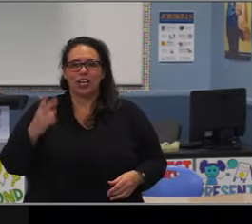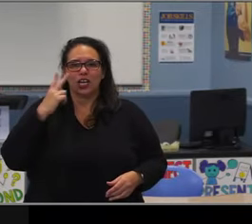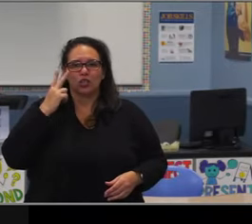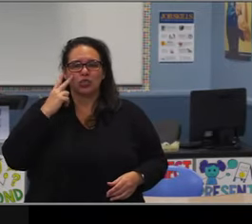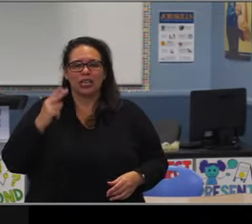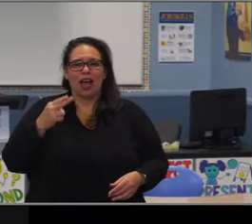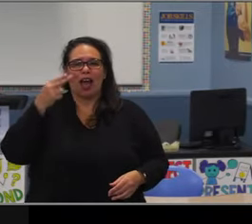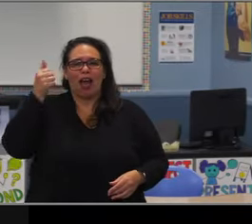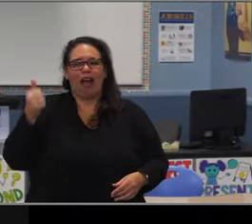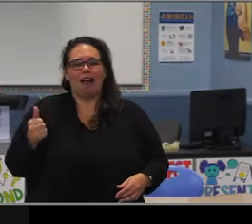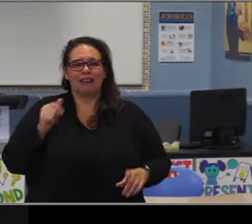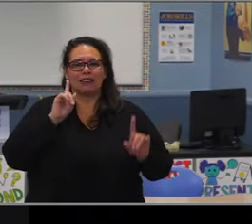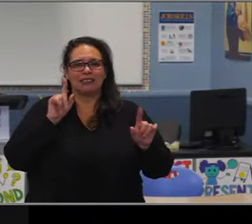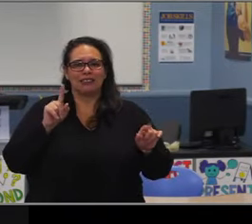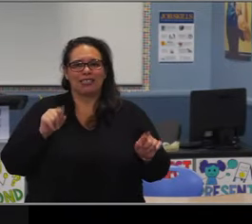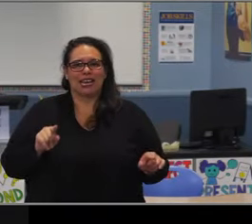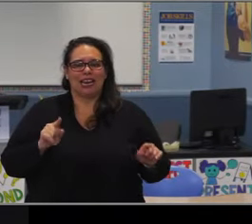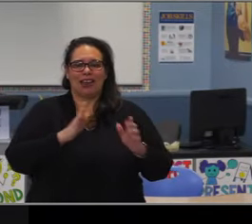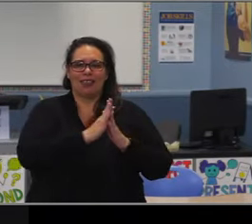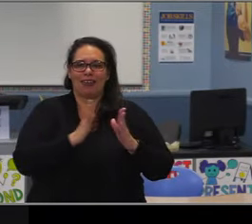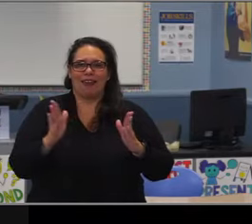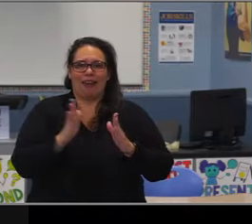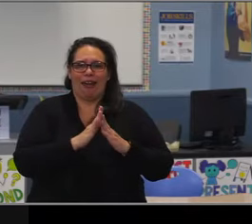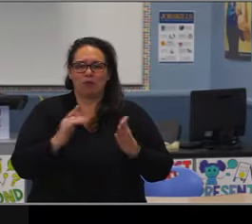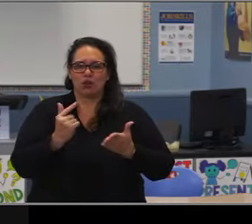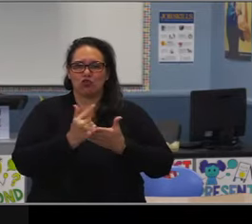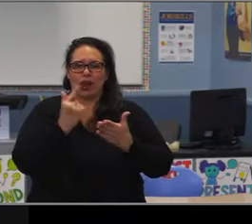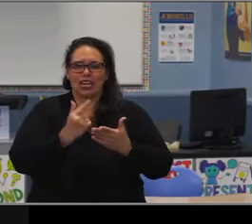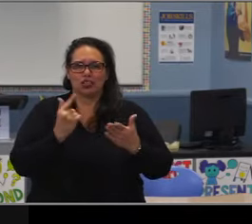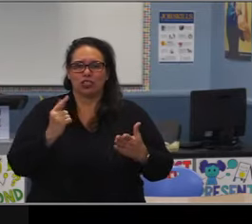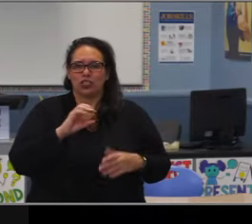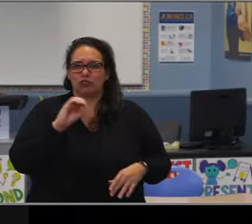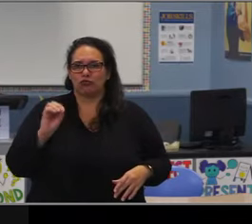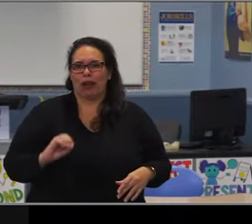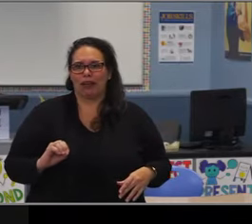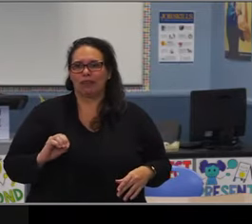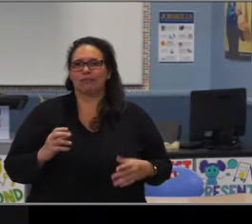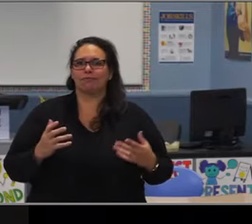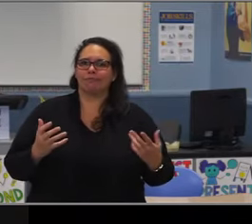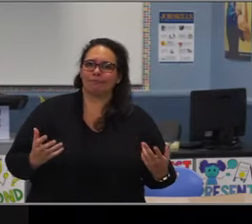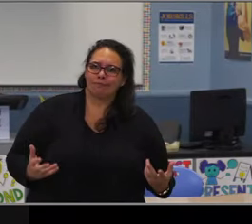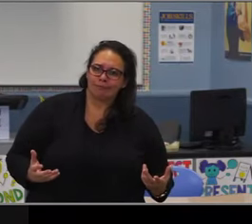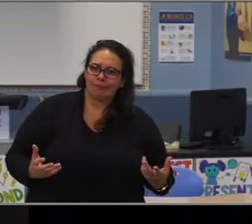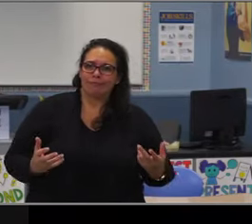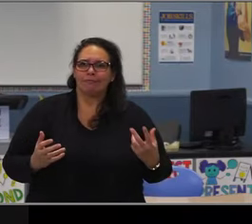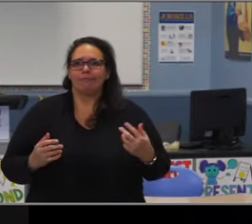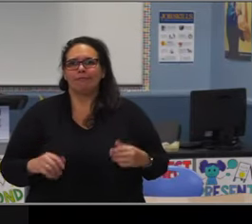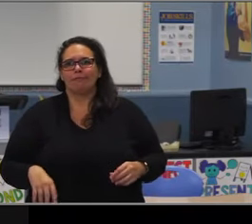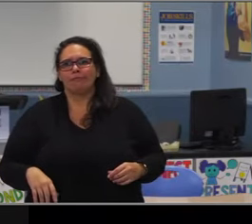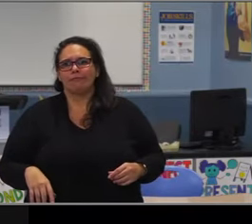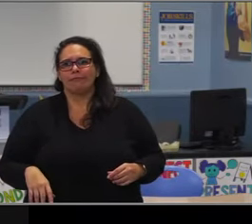but I think it's important to know Chris that we did have an increase in overall enrollment